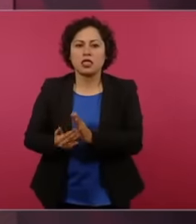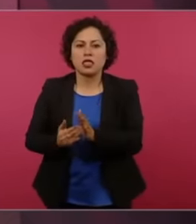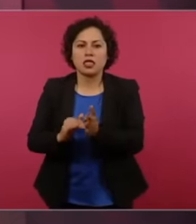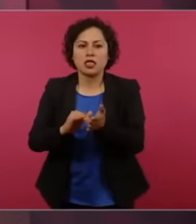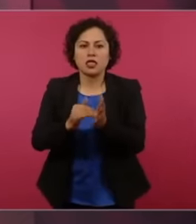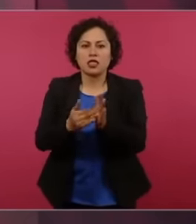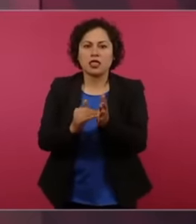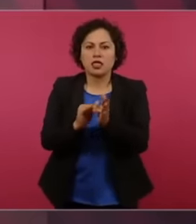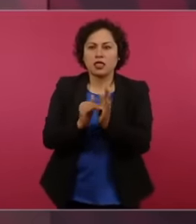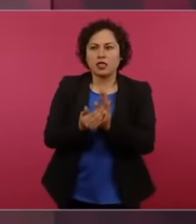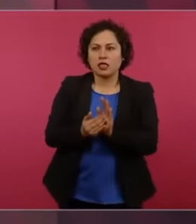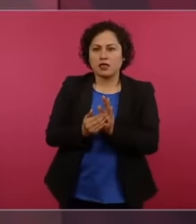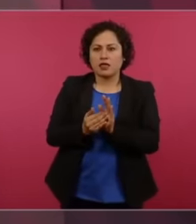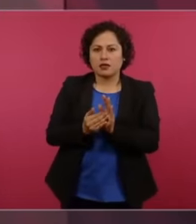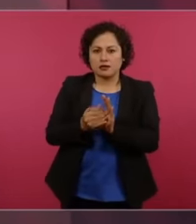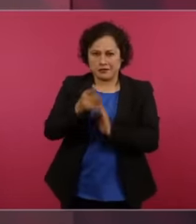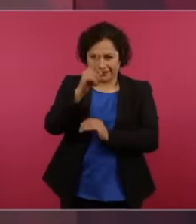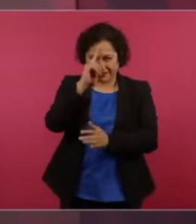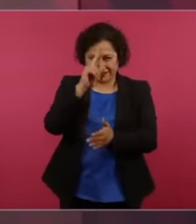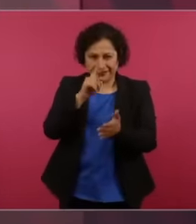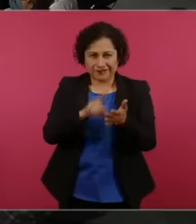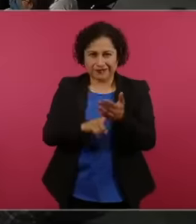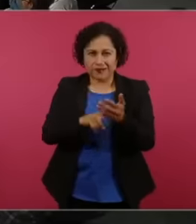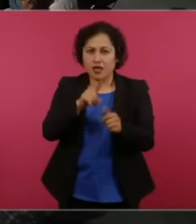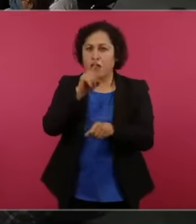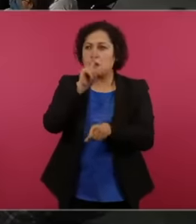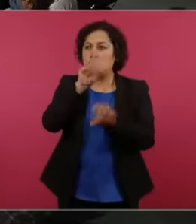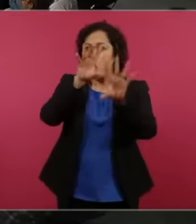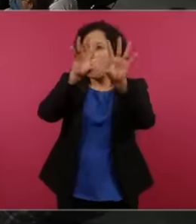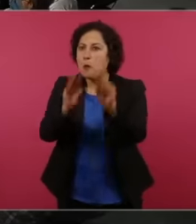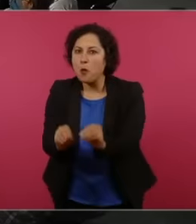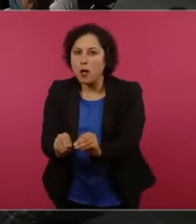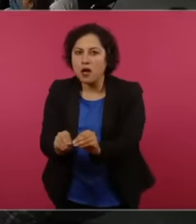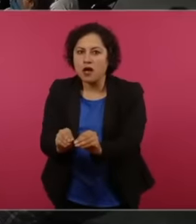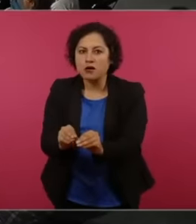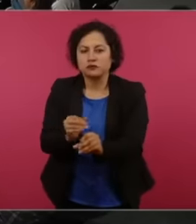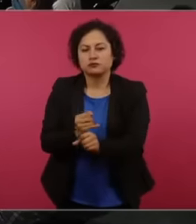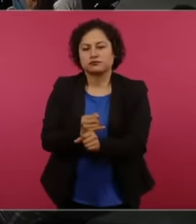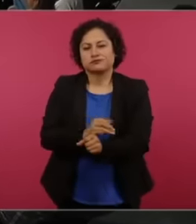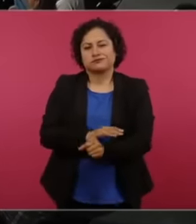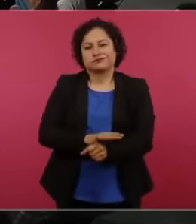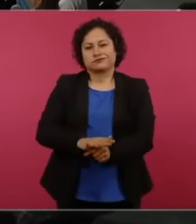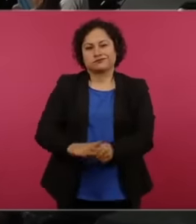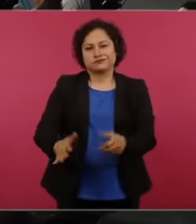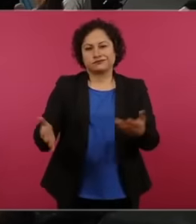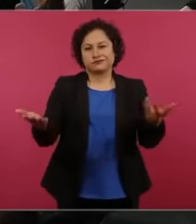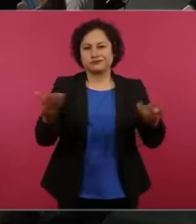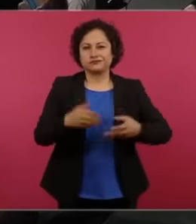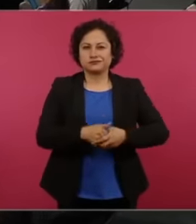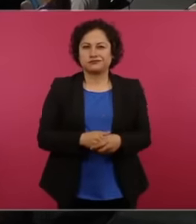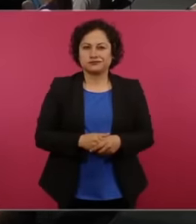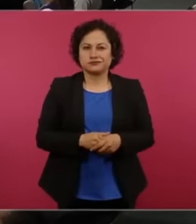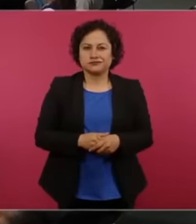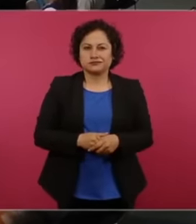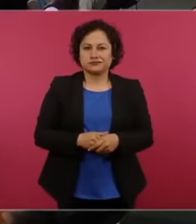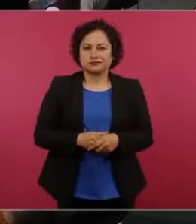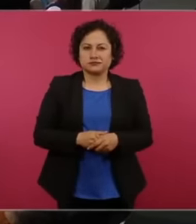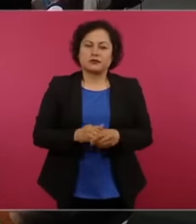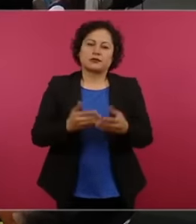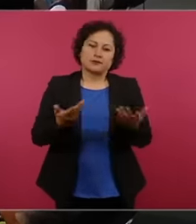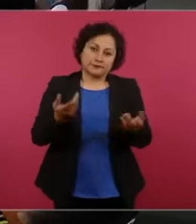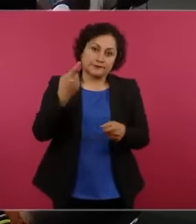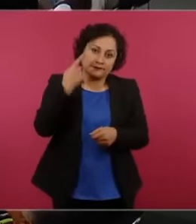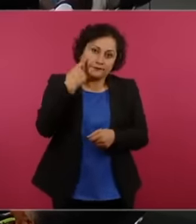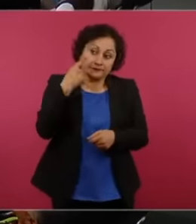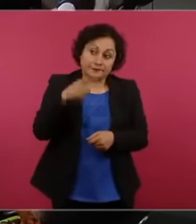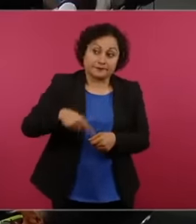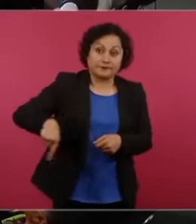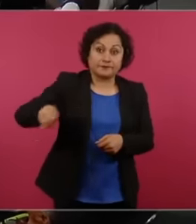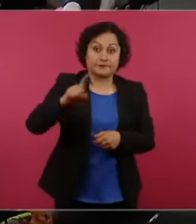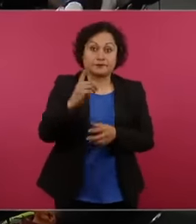secret, that is, corruption is allowed as long as they are not